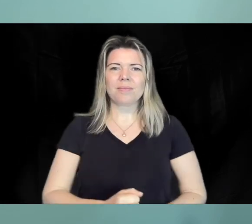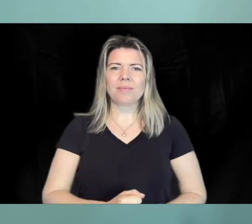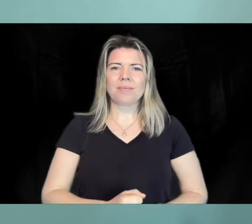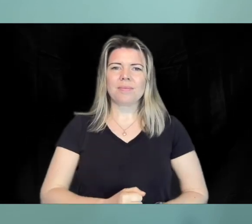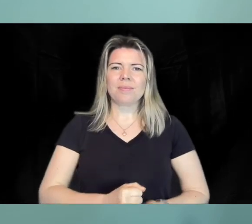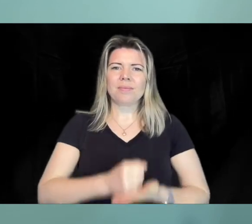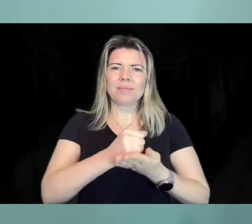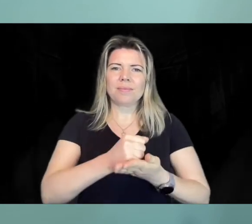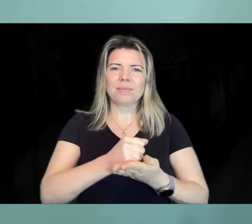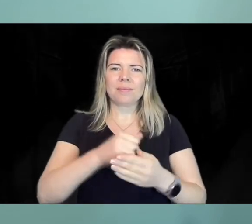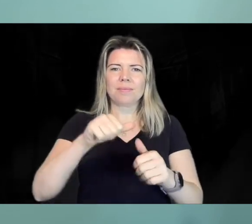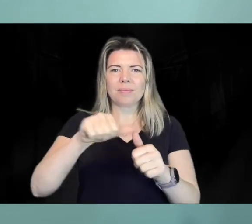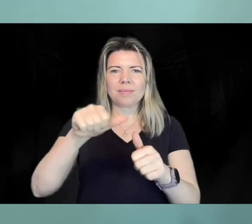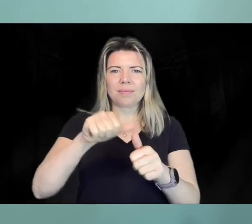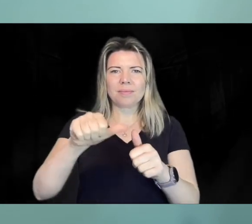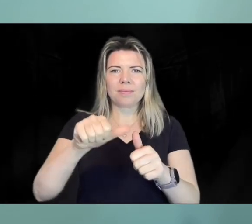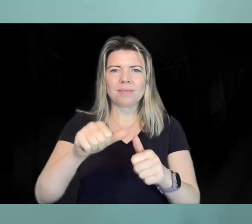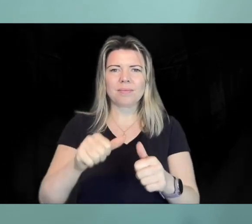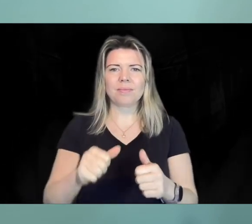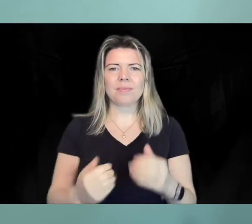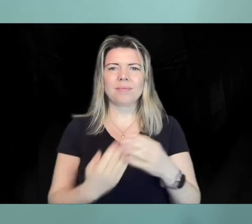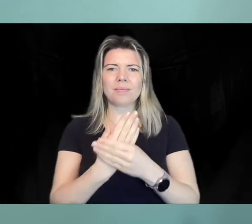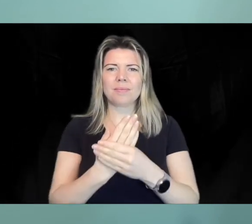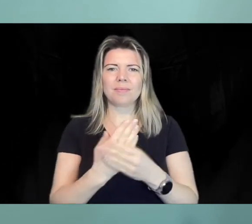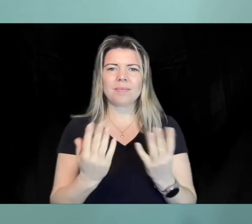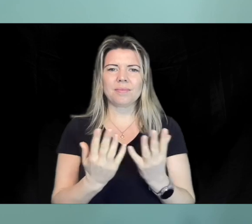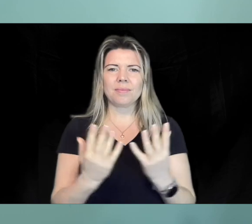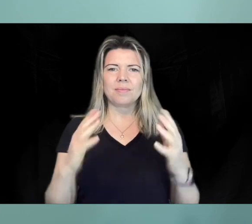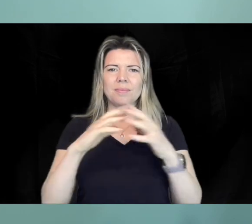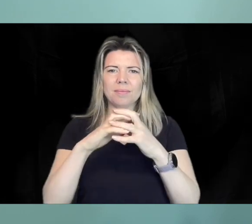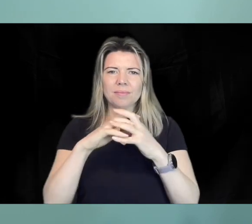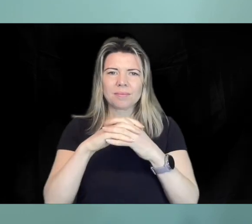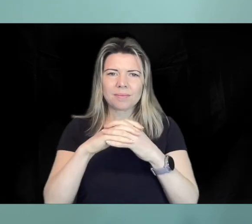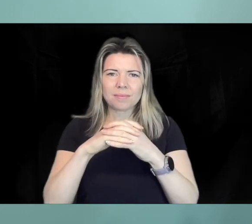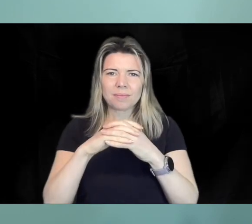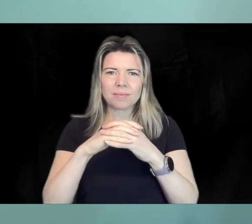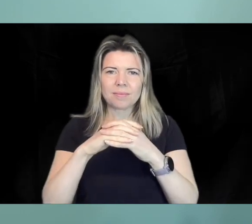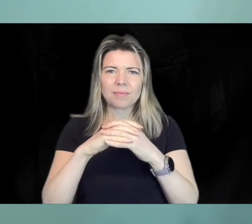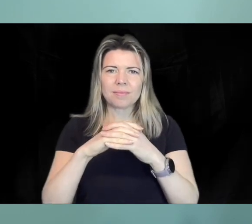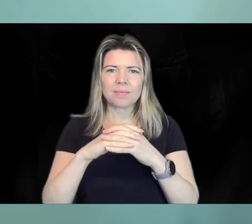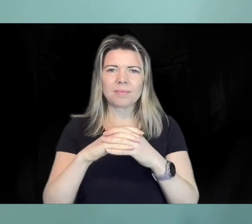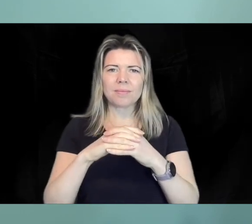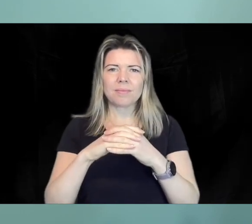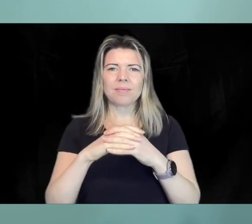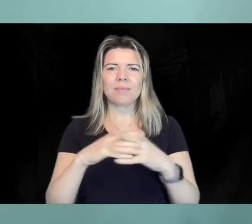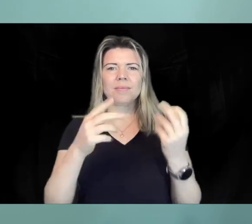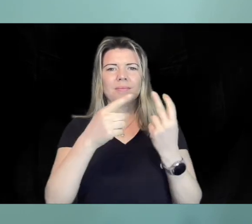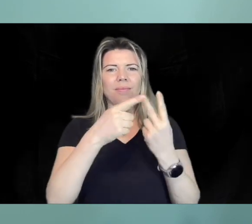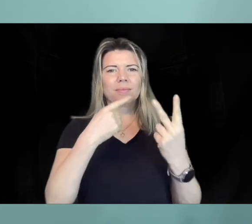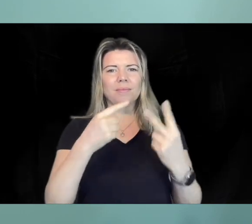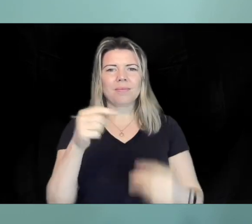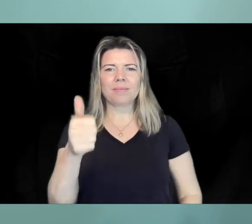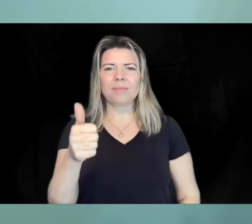technology and meaningful activities tailored to each person. It's been another incredible year for